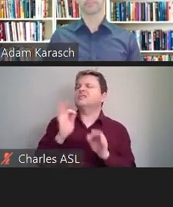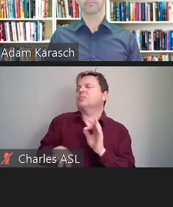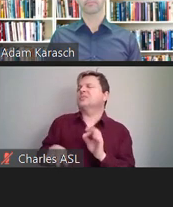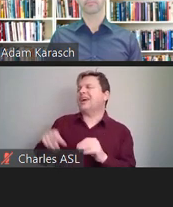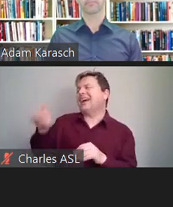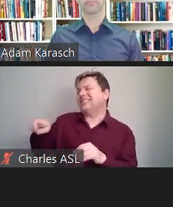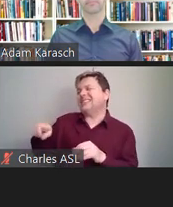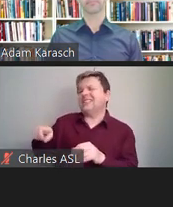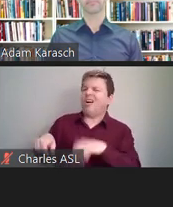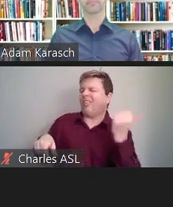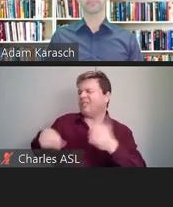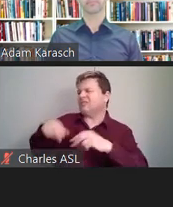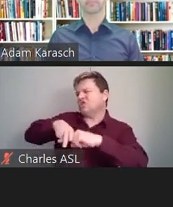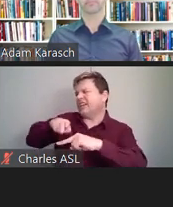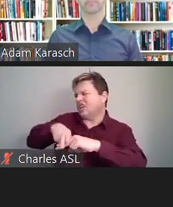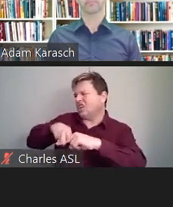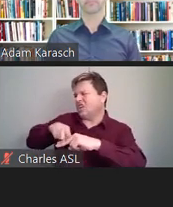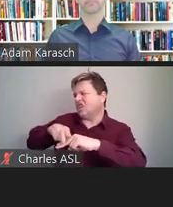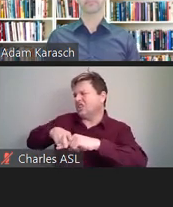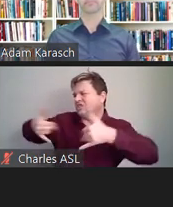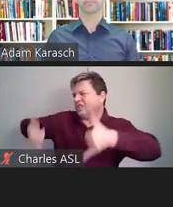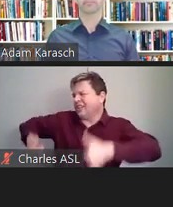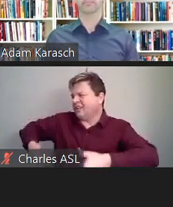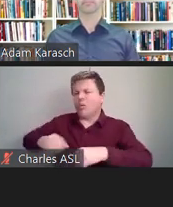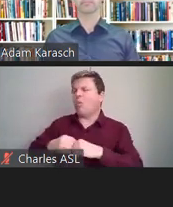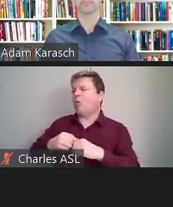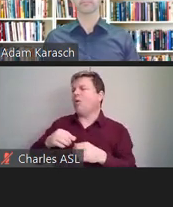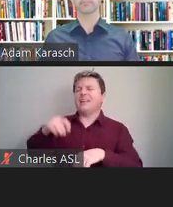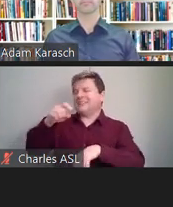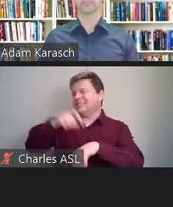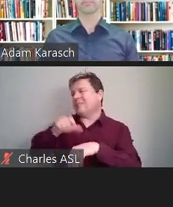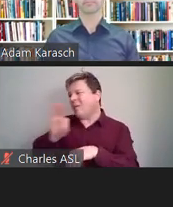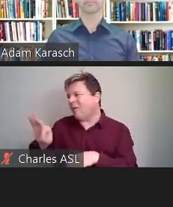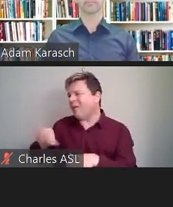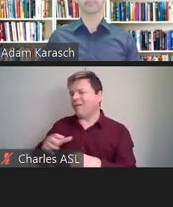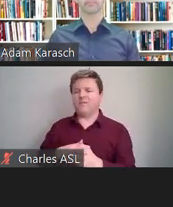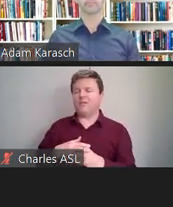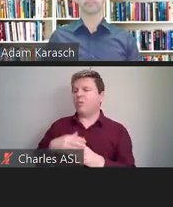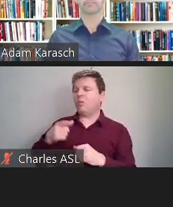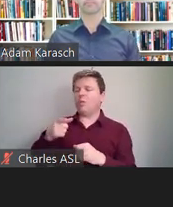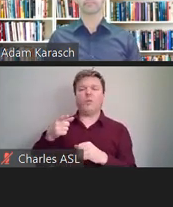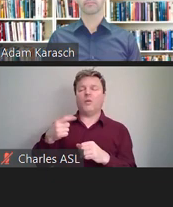or I may need to work from home in the morning because of a condition.